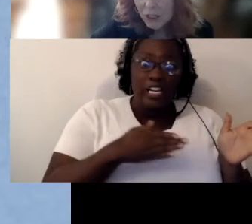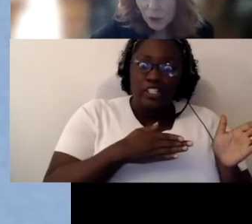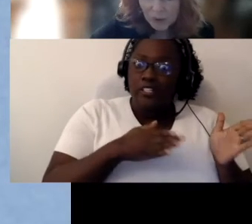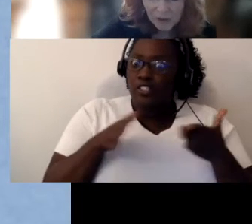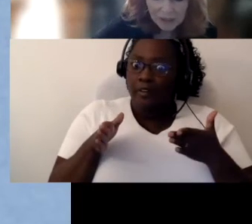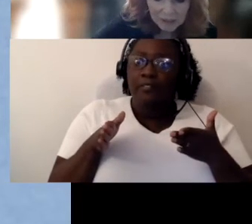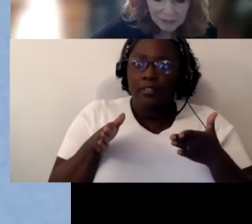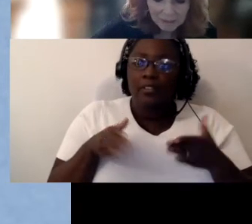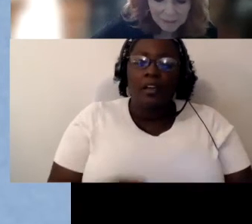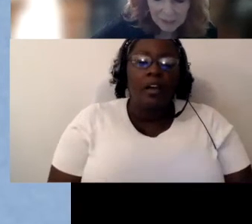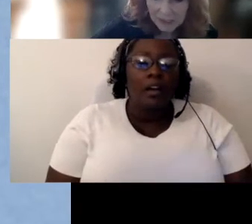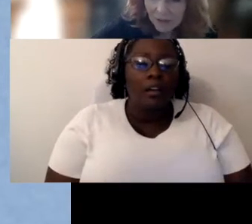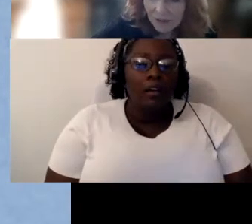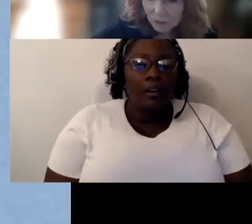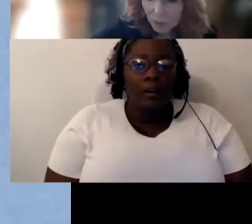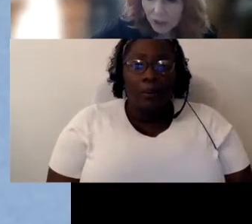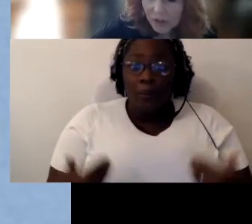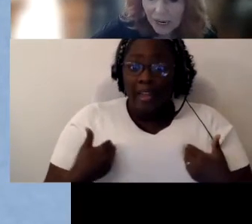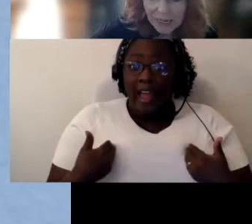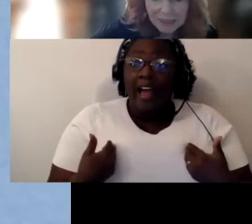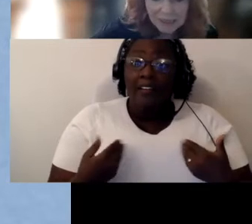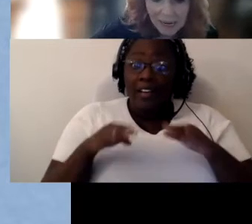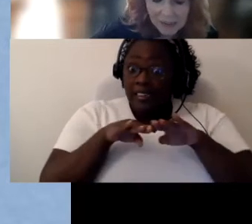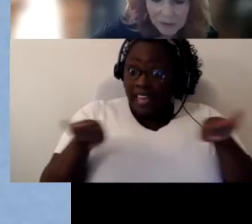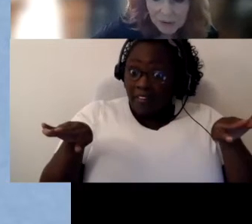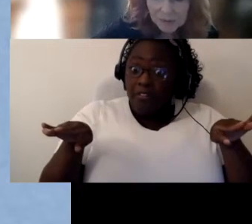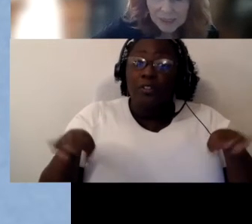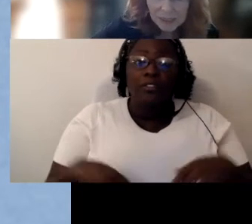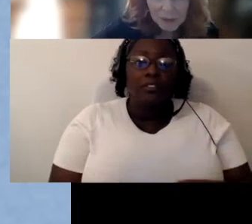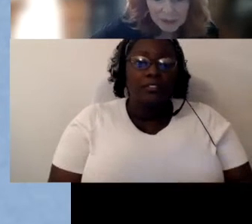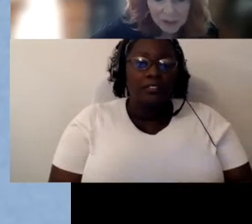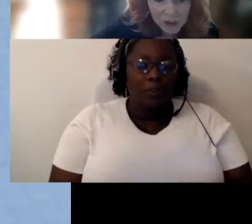You know we've got the the level of where you're at in the classroom with the students,